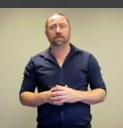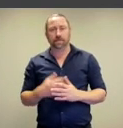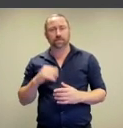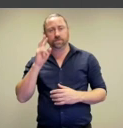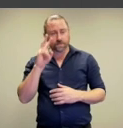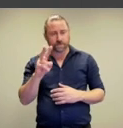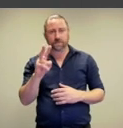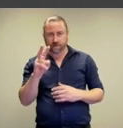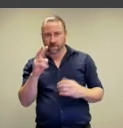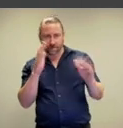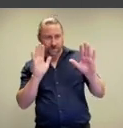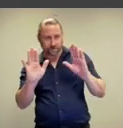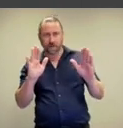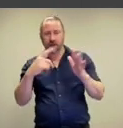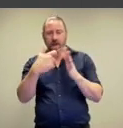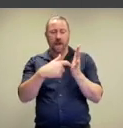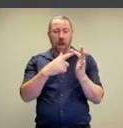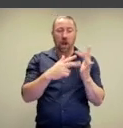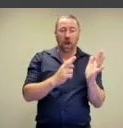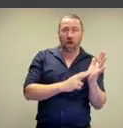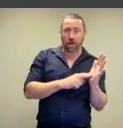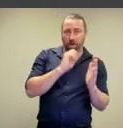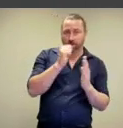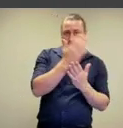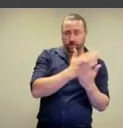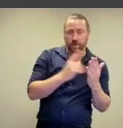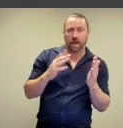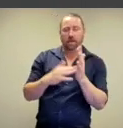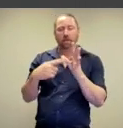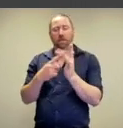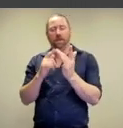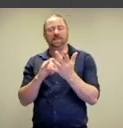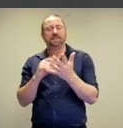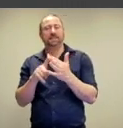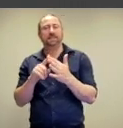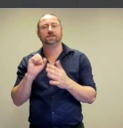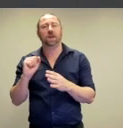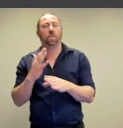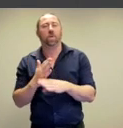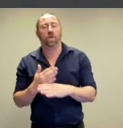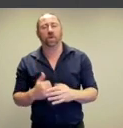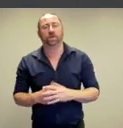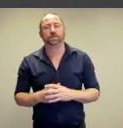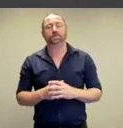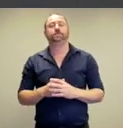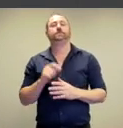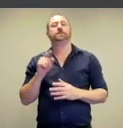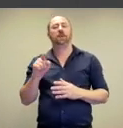And we do see very strong parallels between